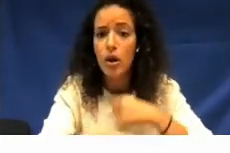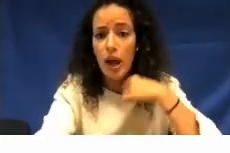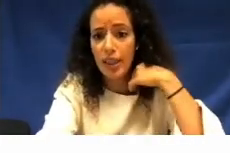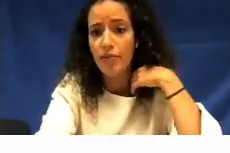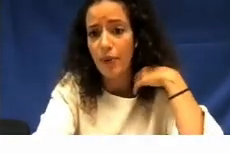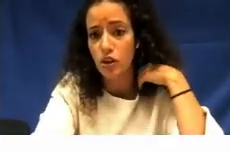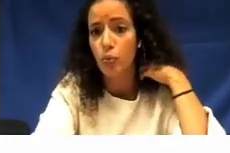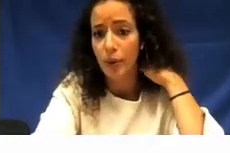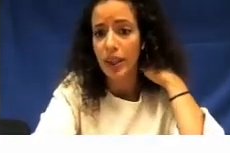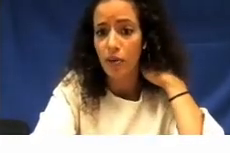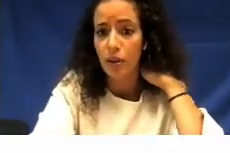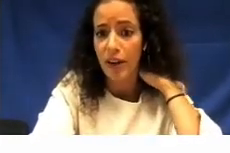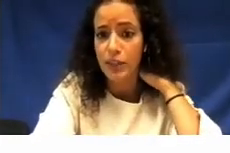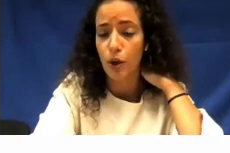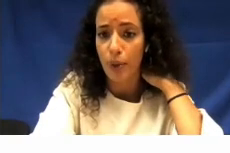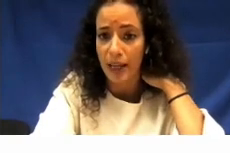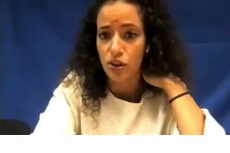and the information will be there on the Facebook page